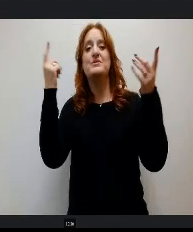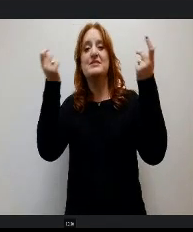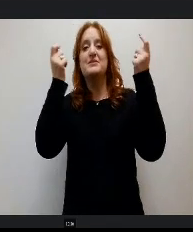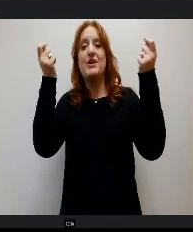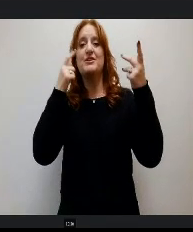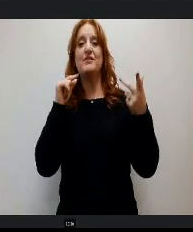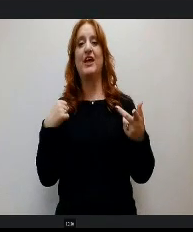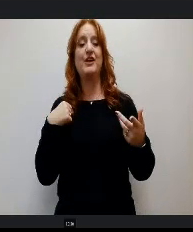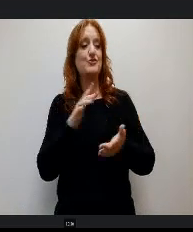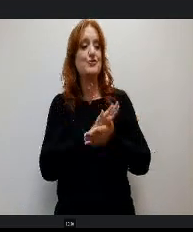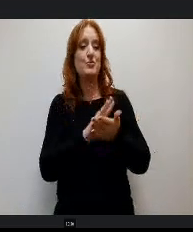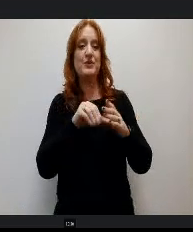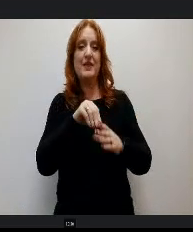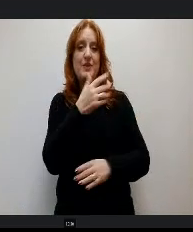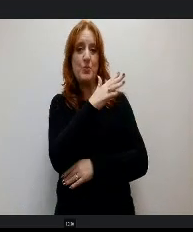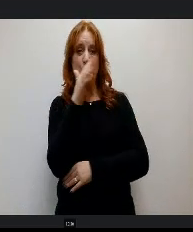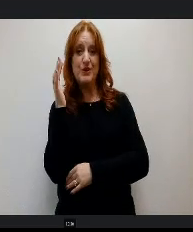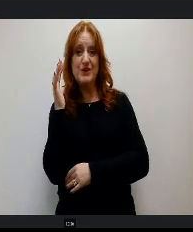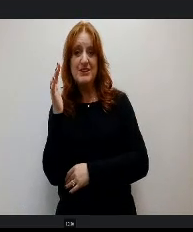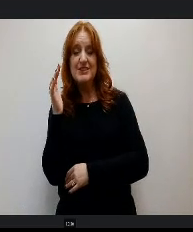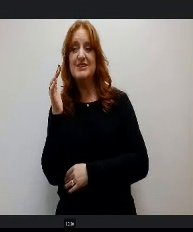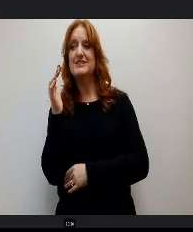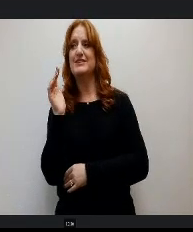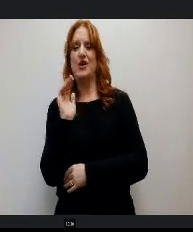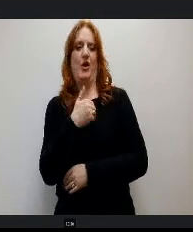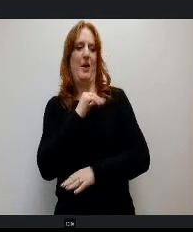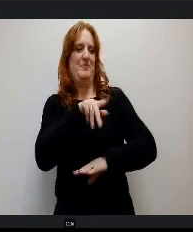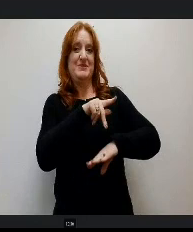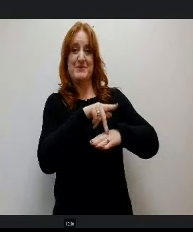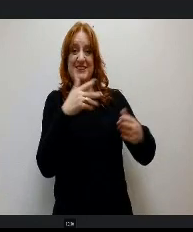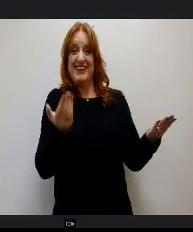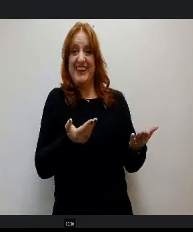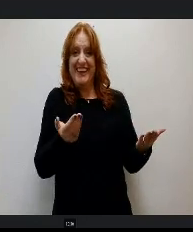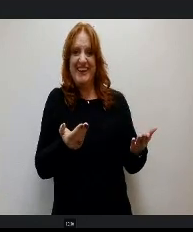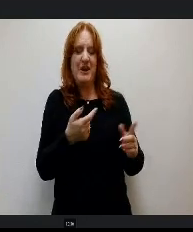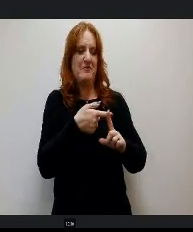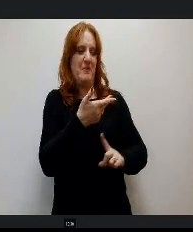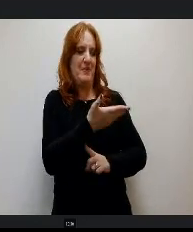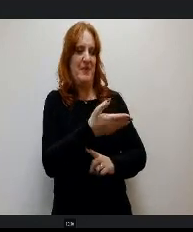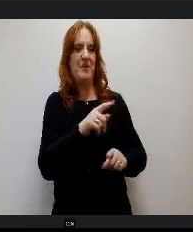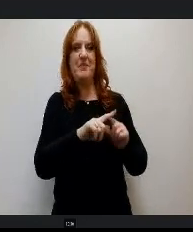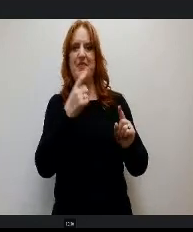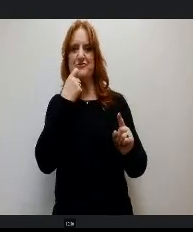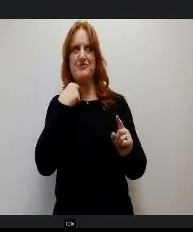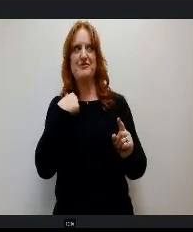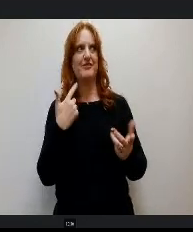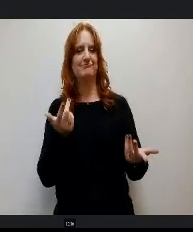I know our principal is here from there and they just had a great time